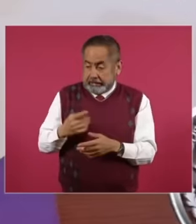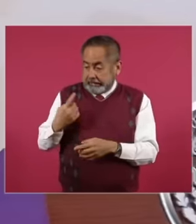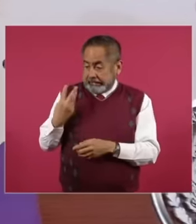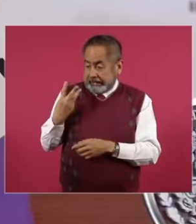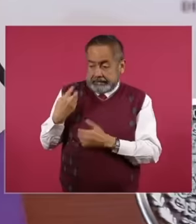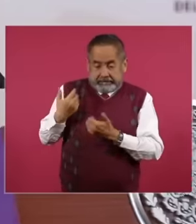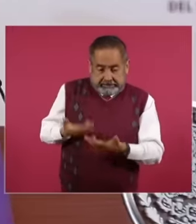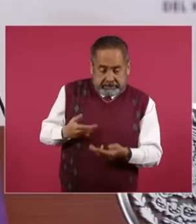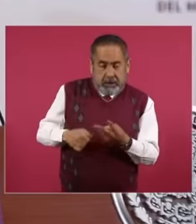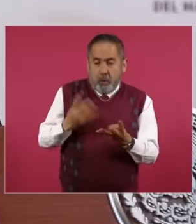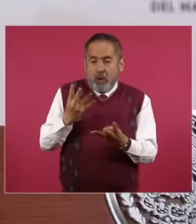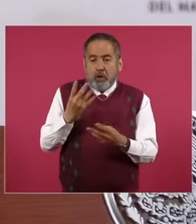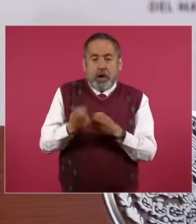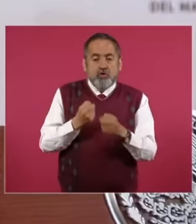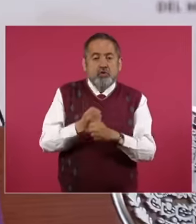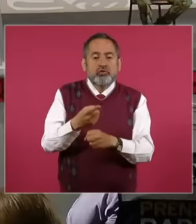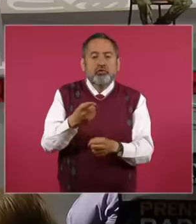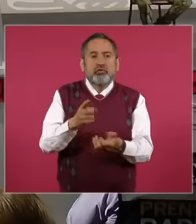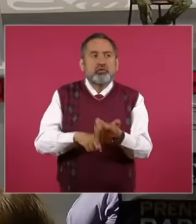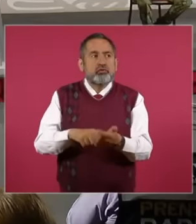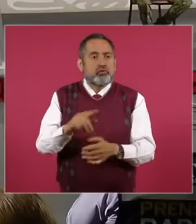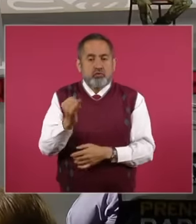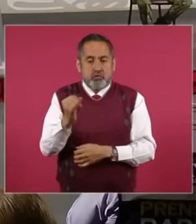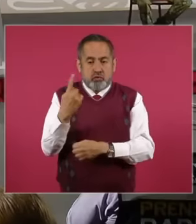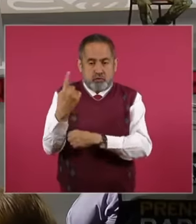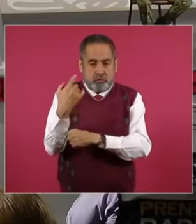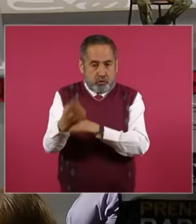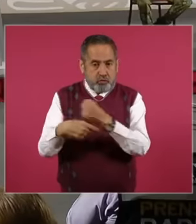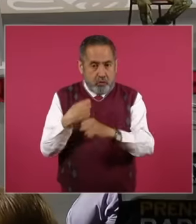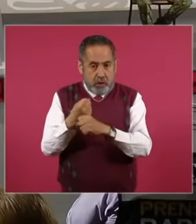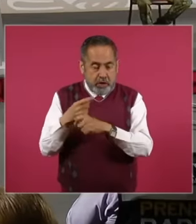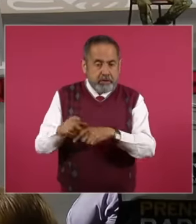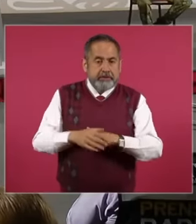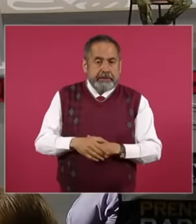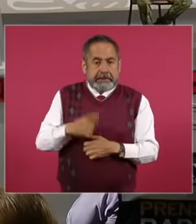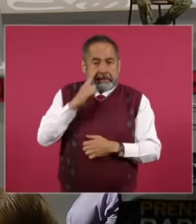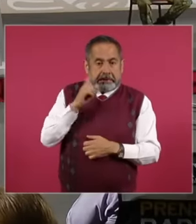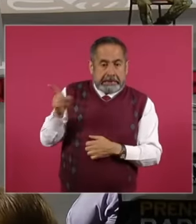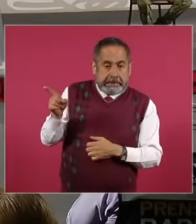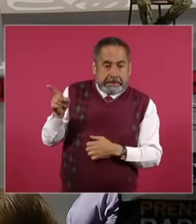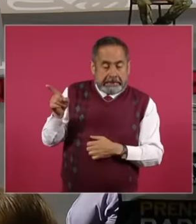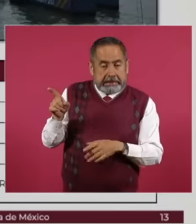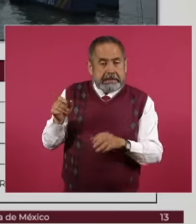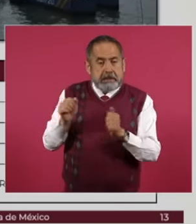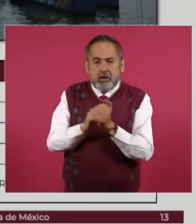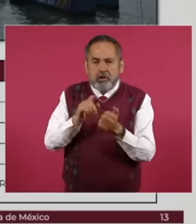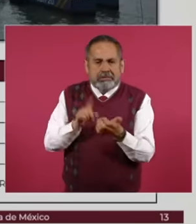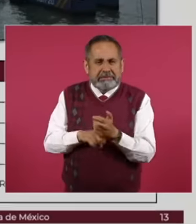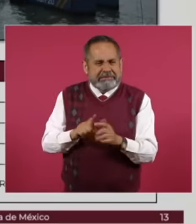Receive in June of next year these dredgers have very very similar characteristics to those